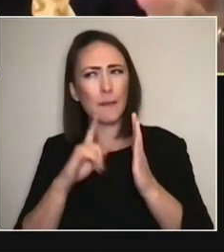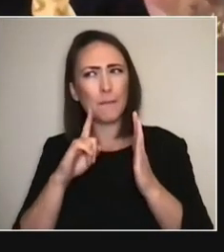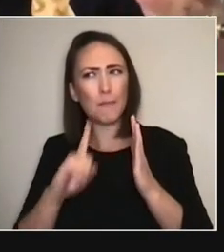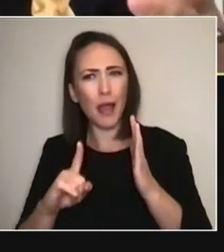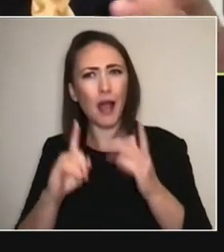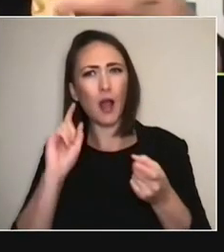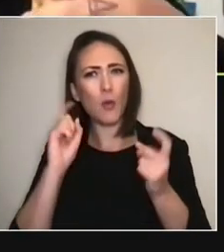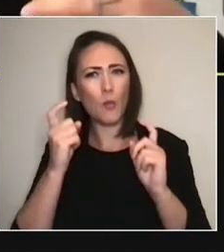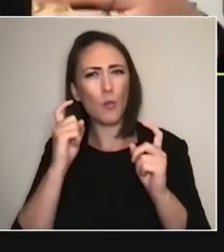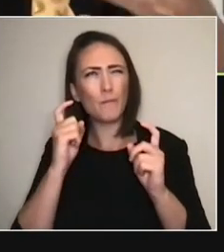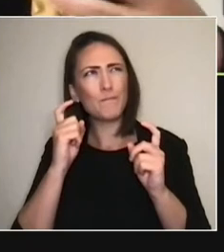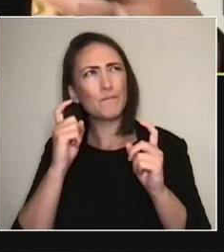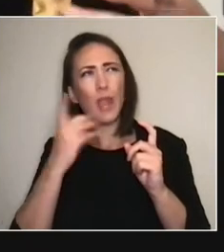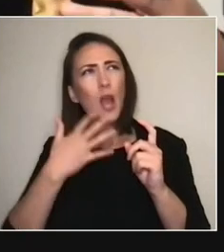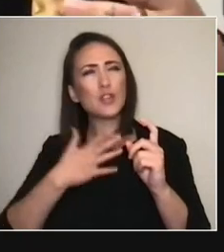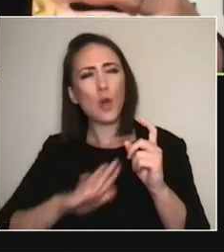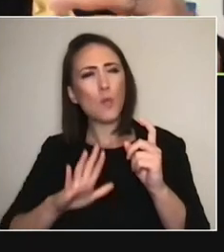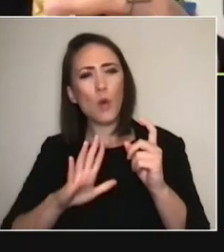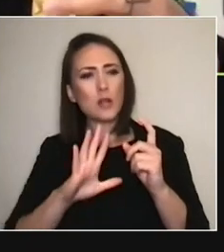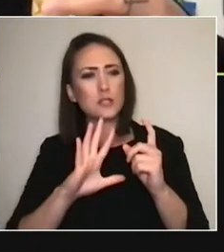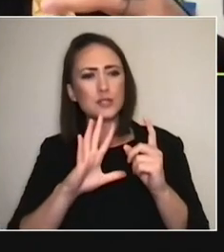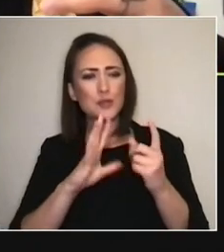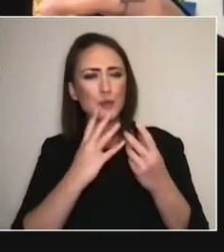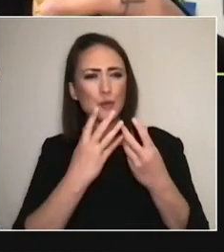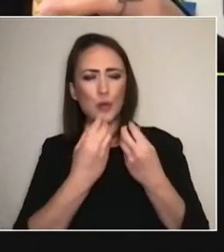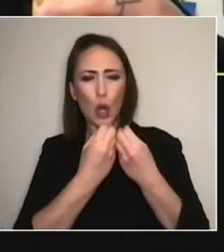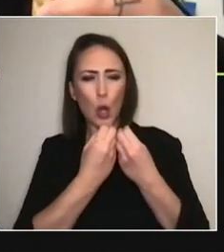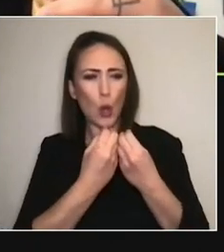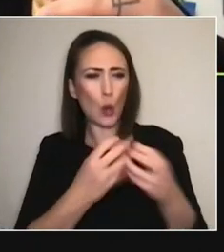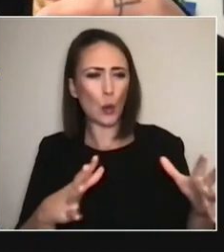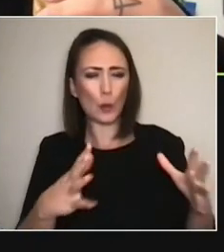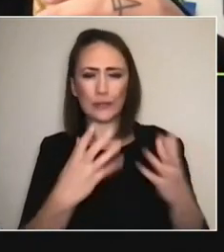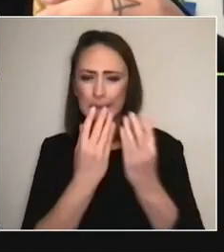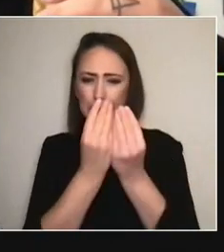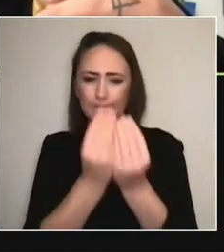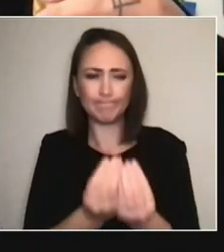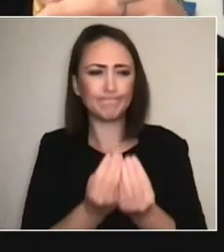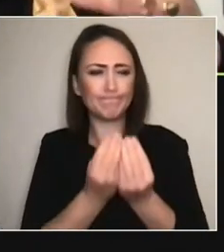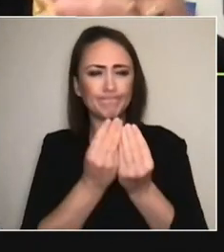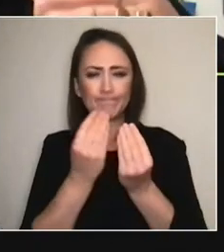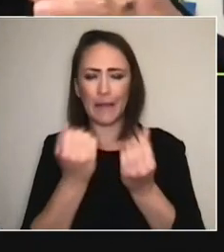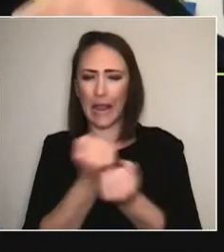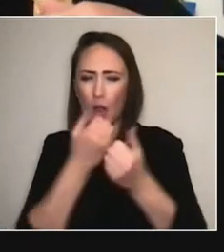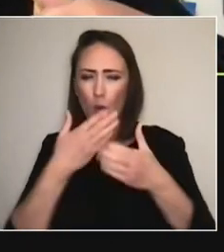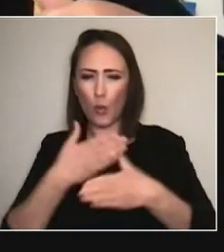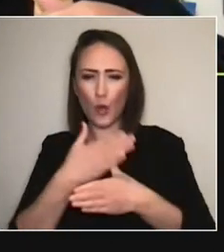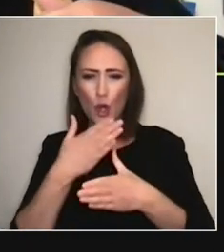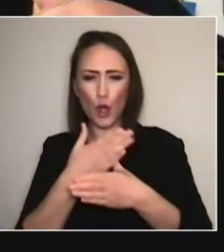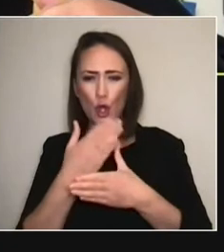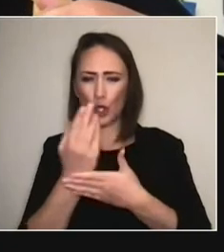I feel like I don't wanna have to minimise or downsize